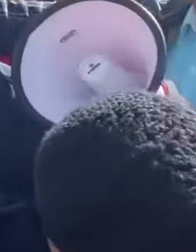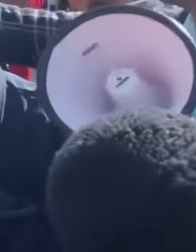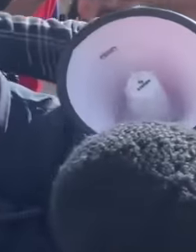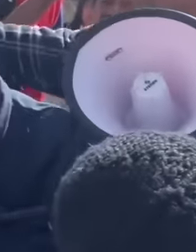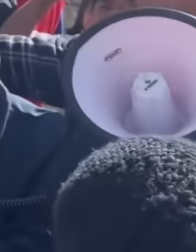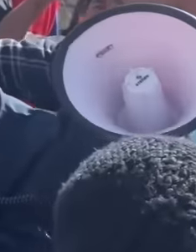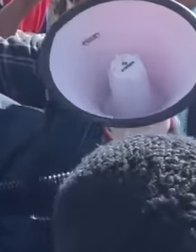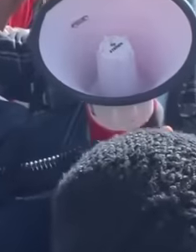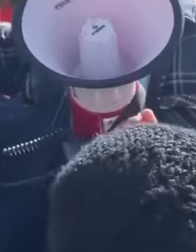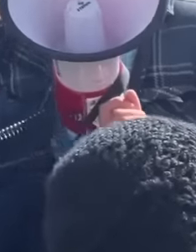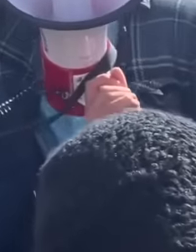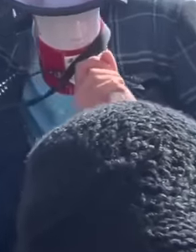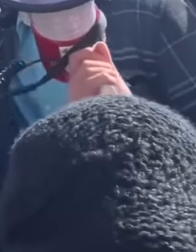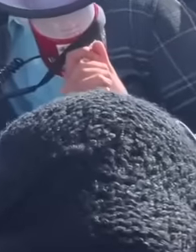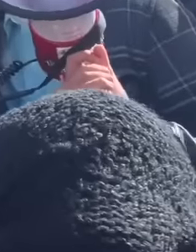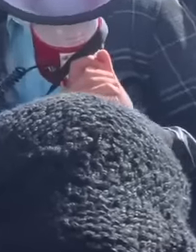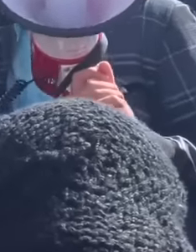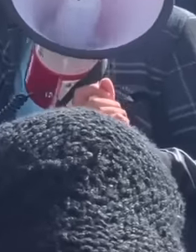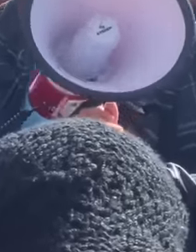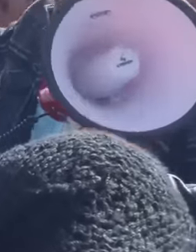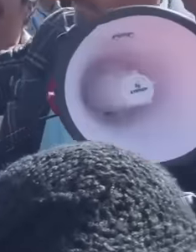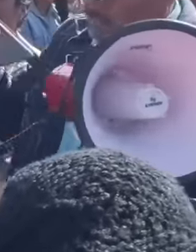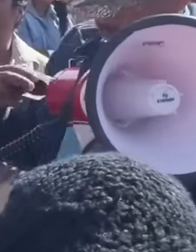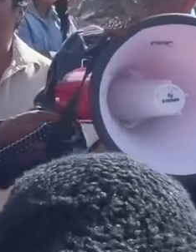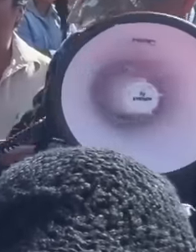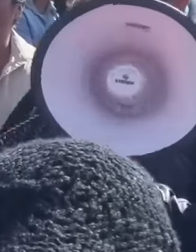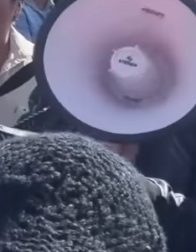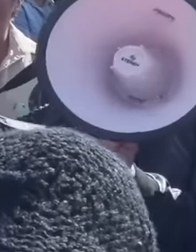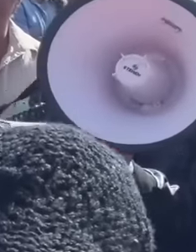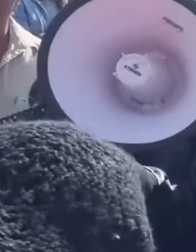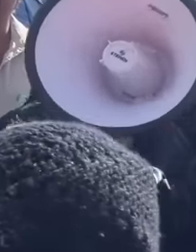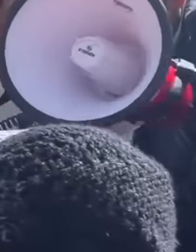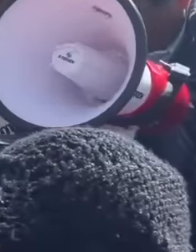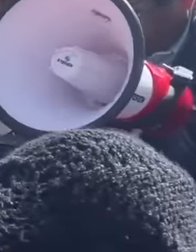government of President Andrés Manuel López Obrador of providing priority care to